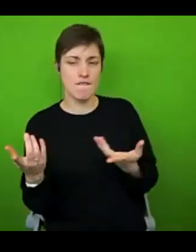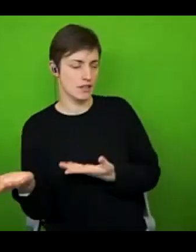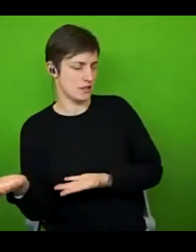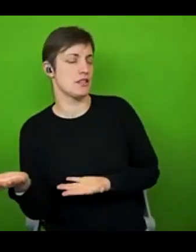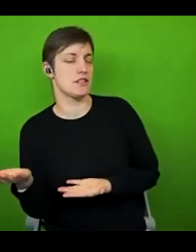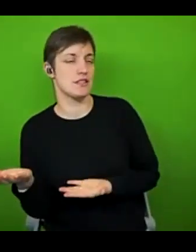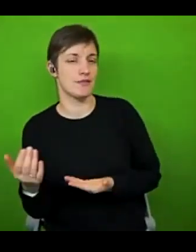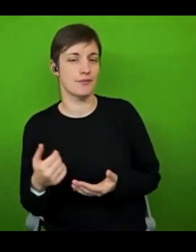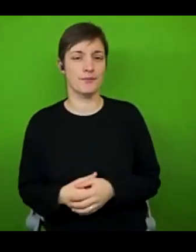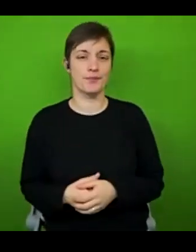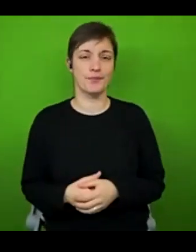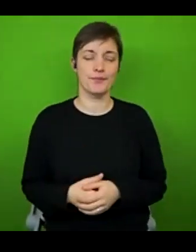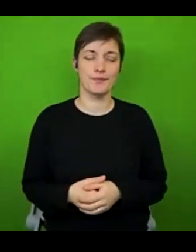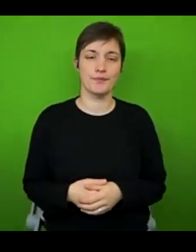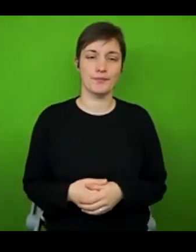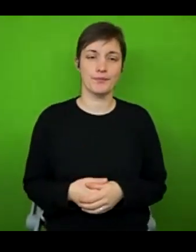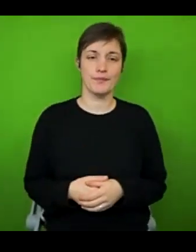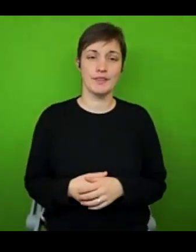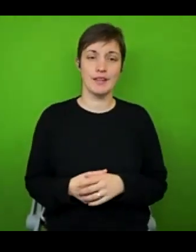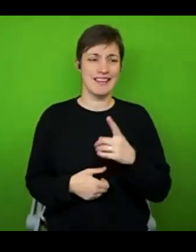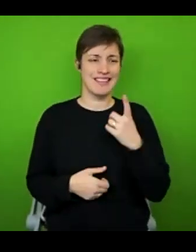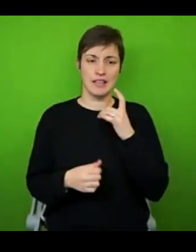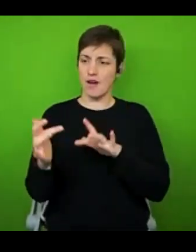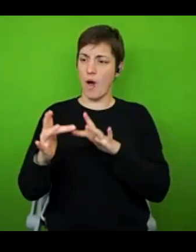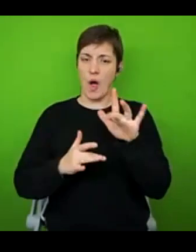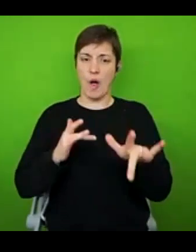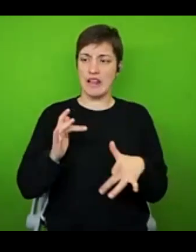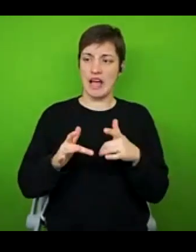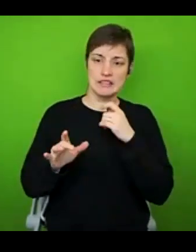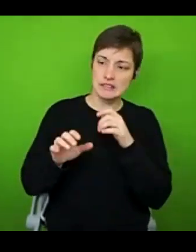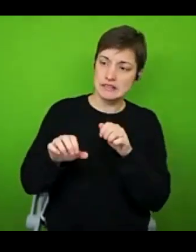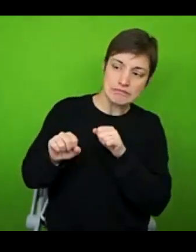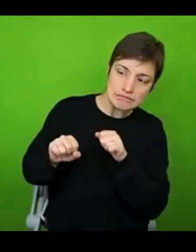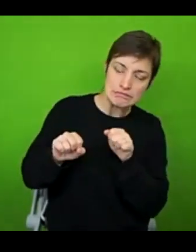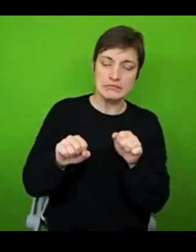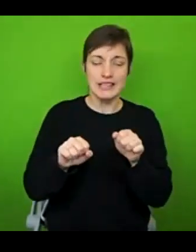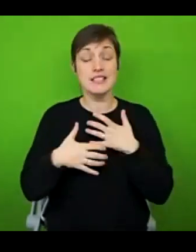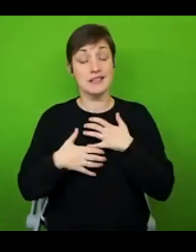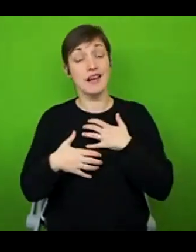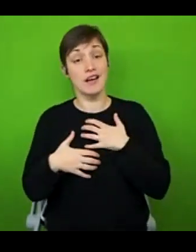the idea of wading into the online world scares you a bit, that's totally okay, it can be helpful to remember that you